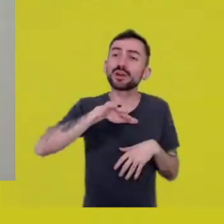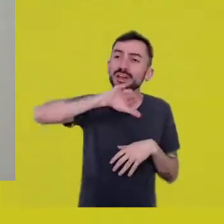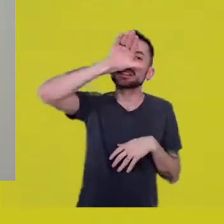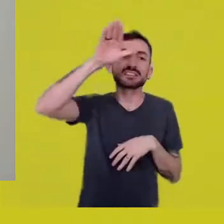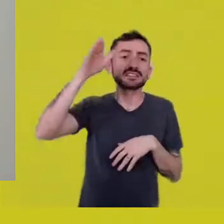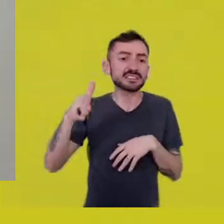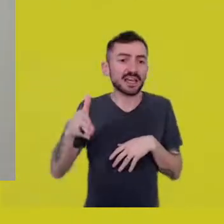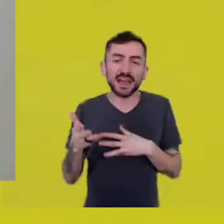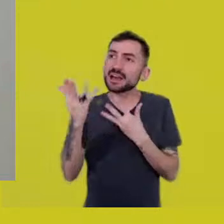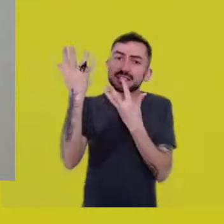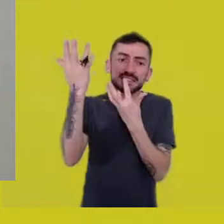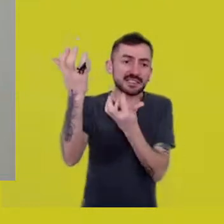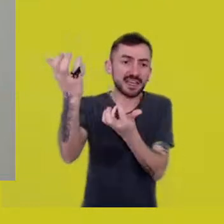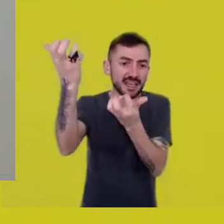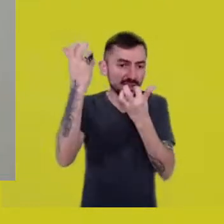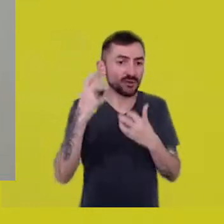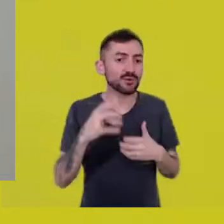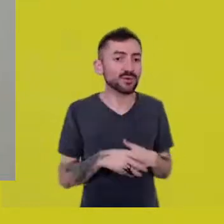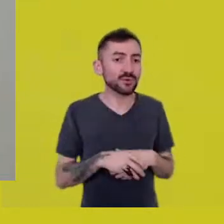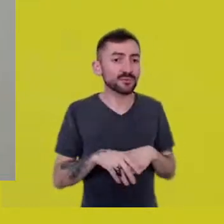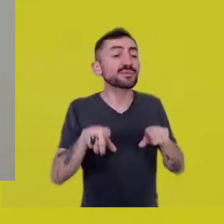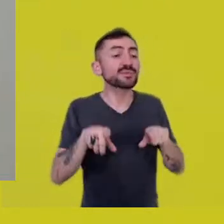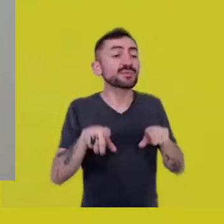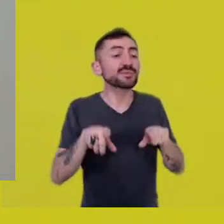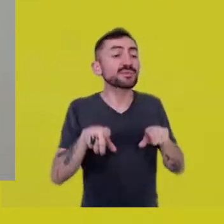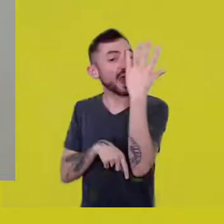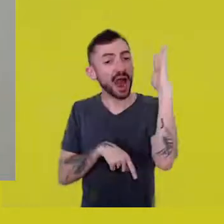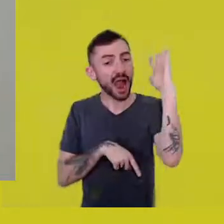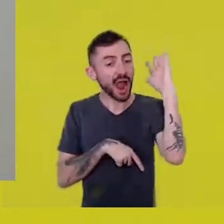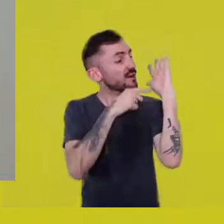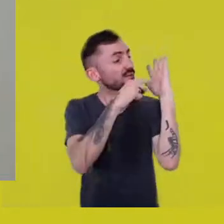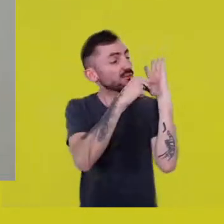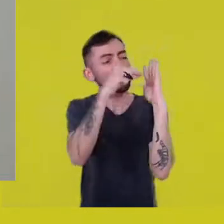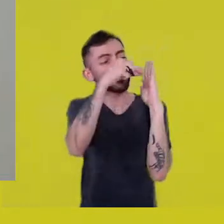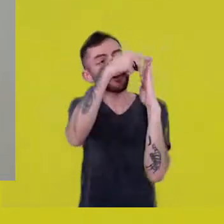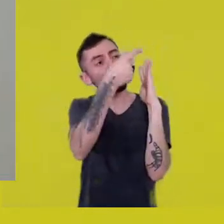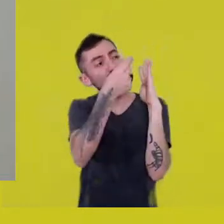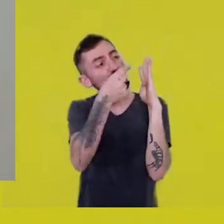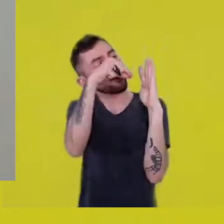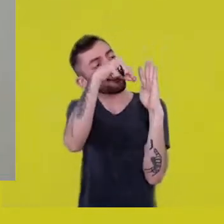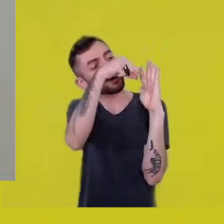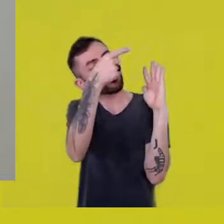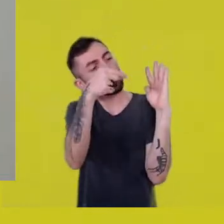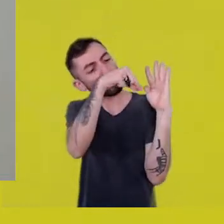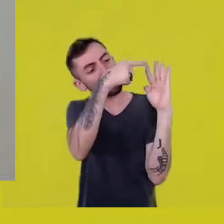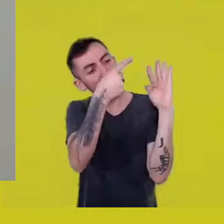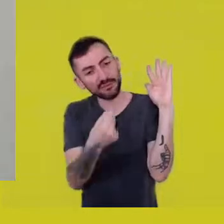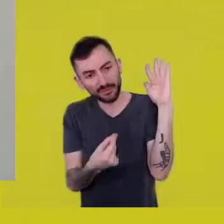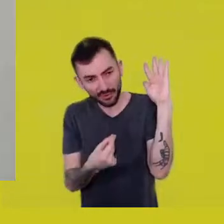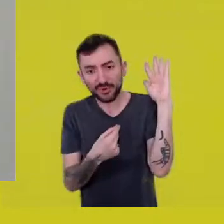many valleys too, the waters of the creeks are very low.